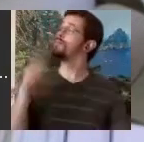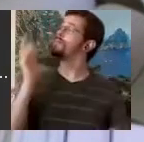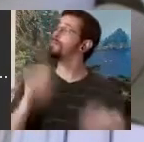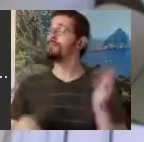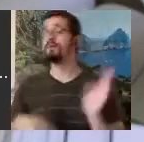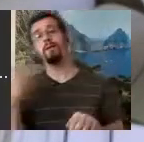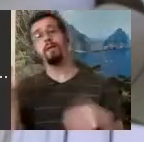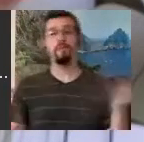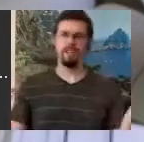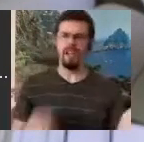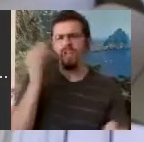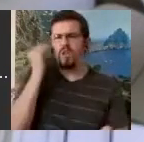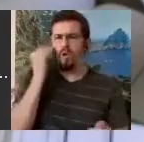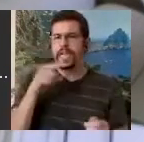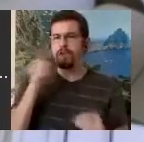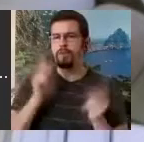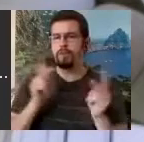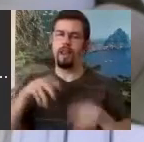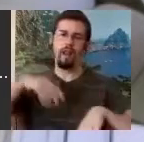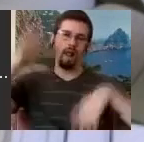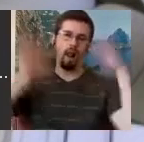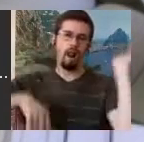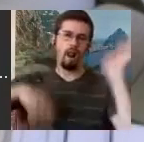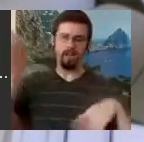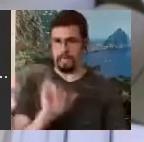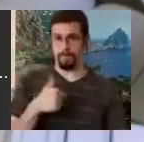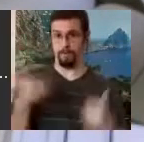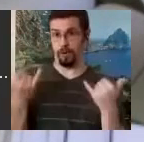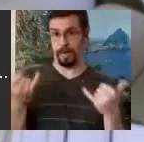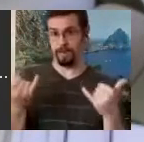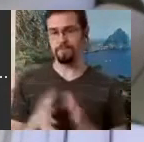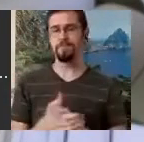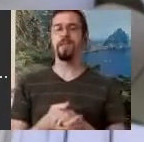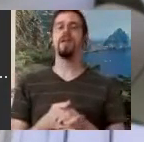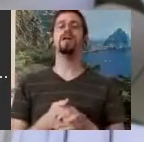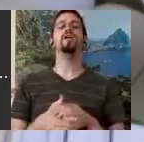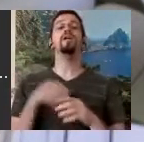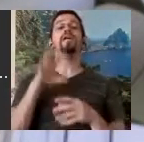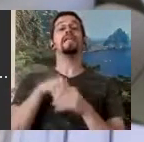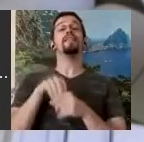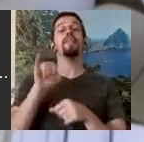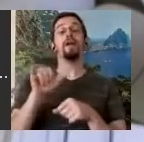I'm doing right now and also there in this video were deaf people signing to